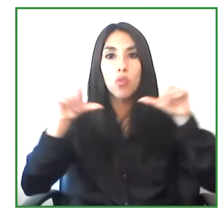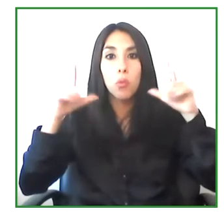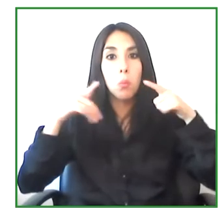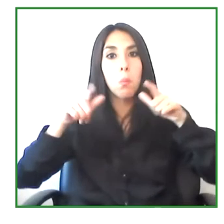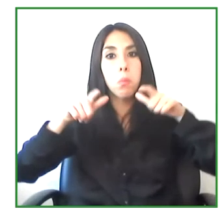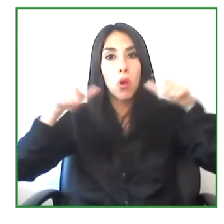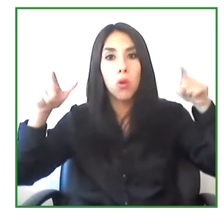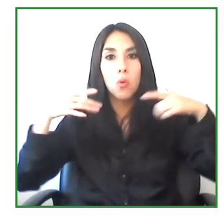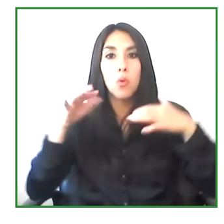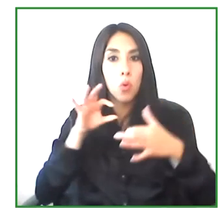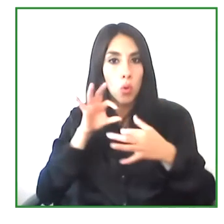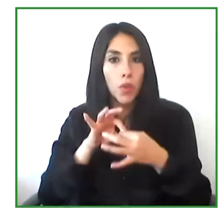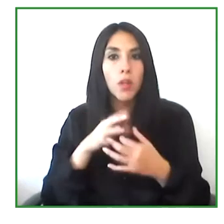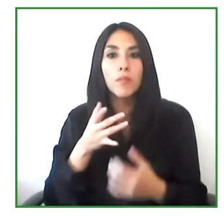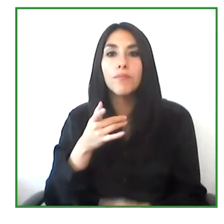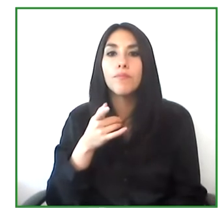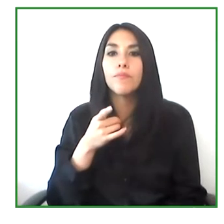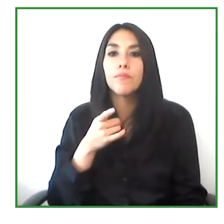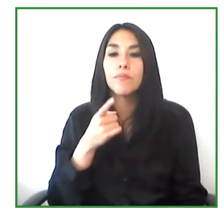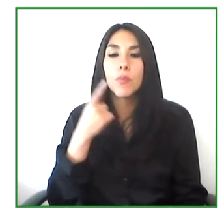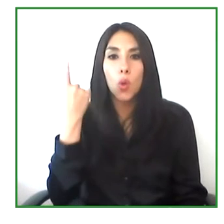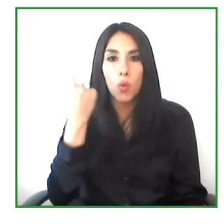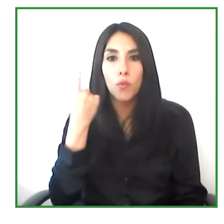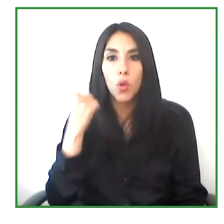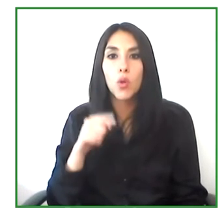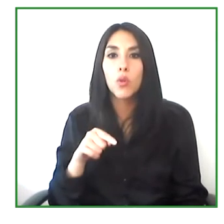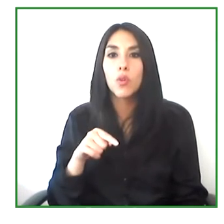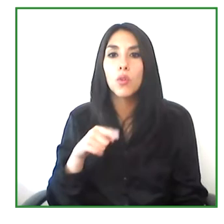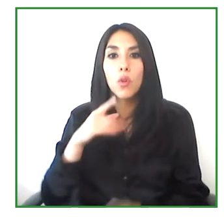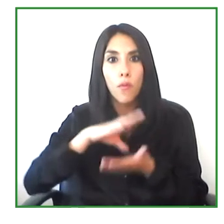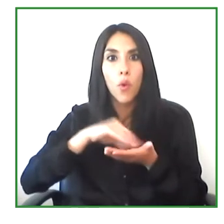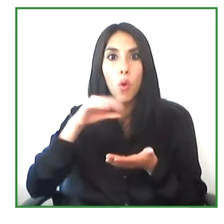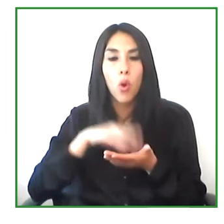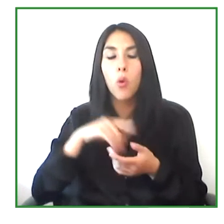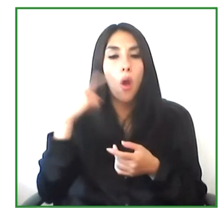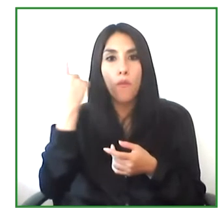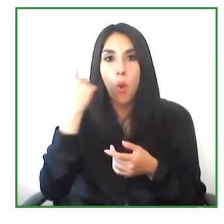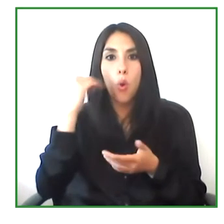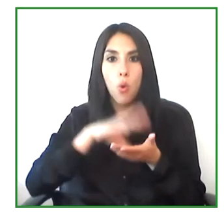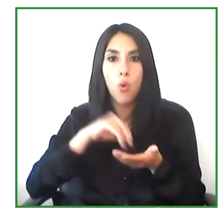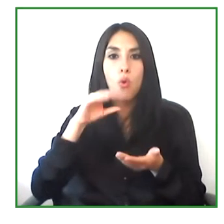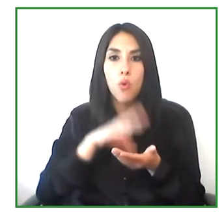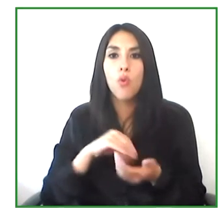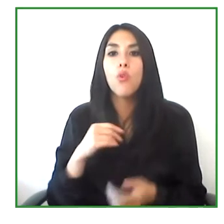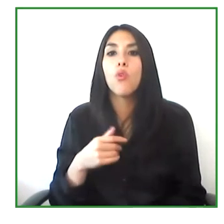with the self-learning process of being autonomous of what